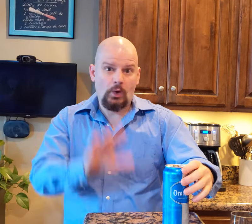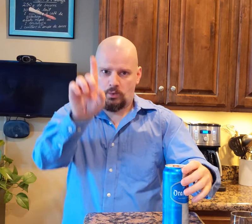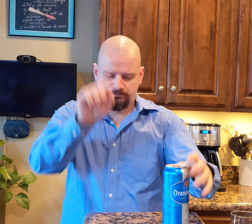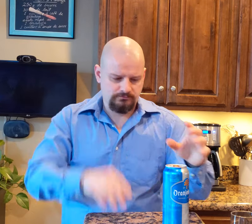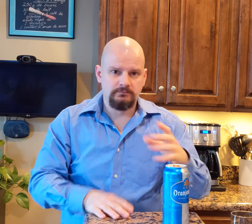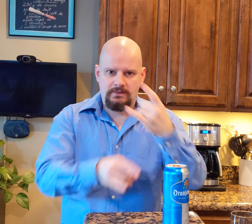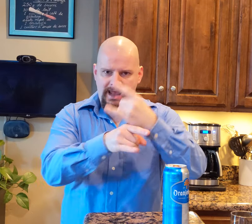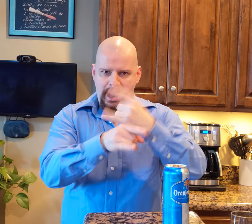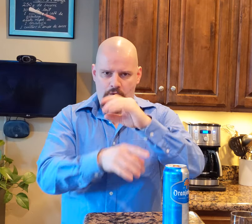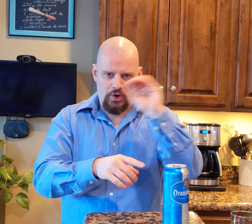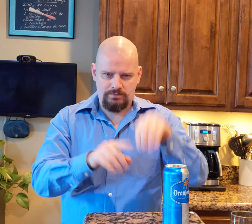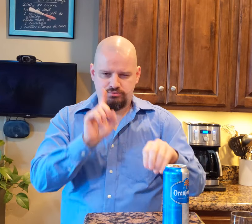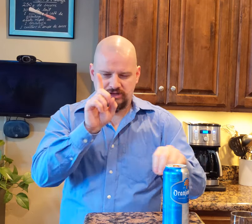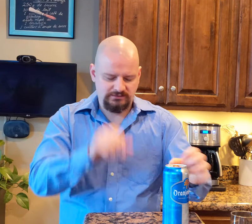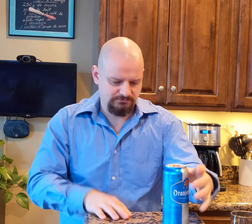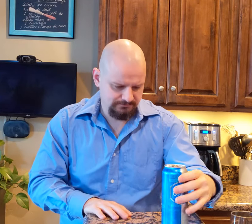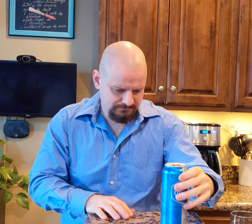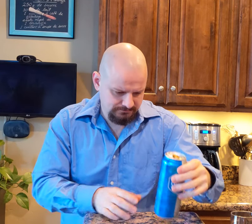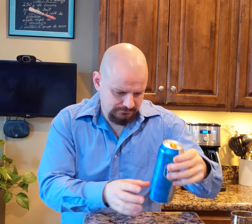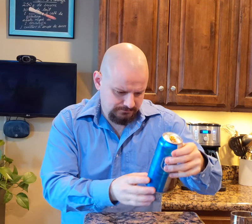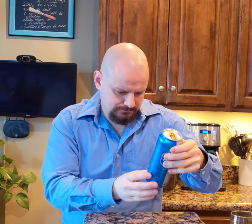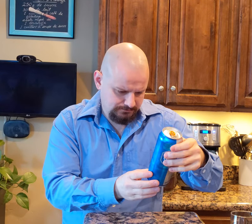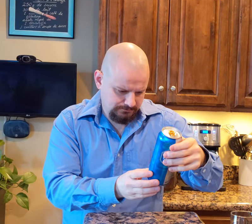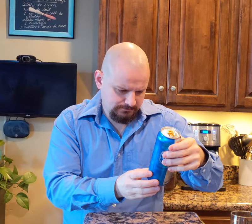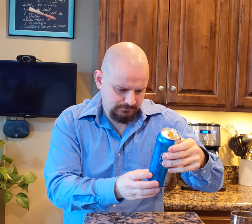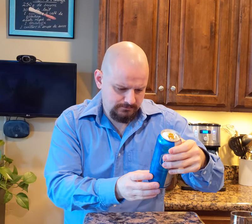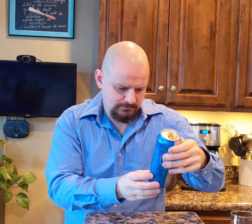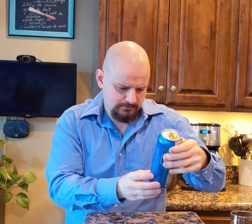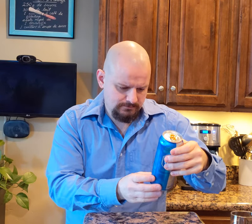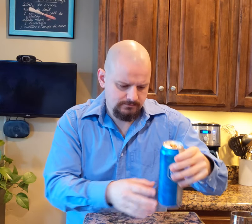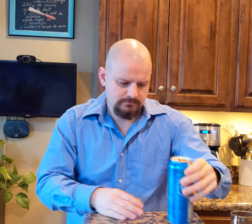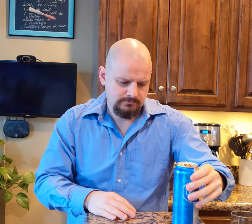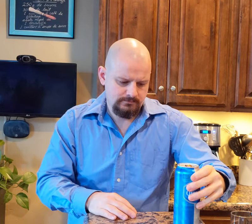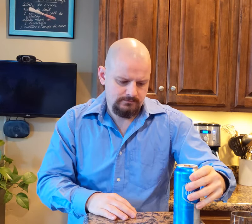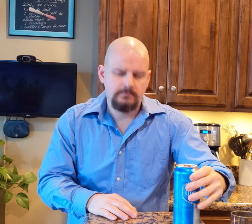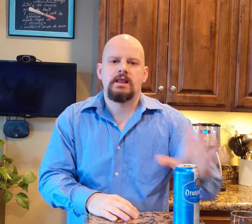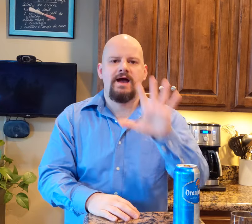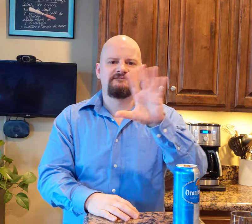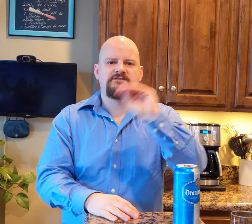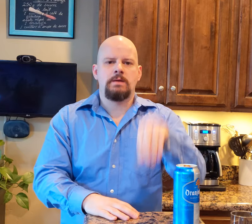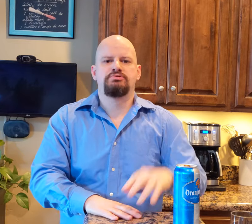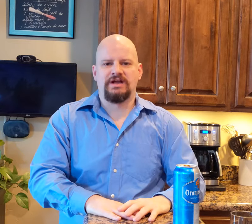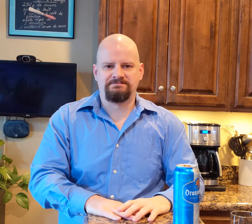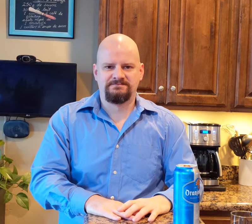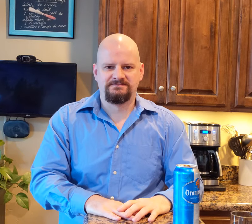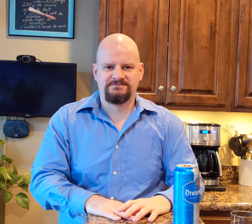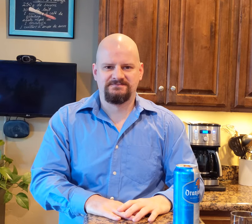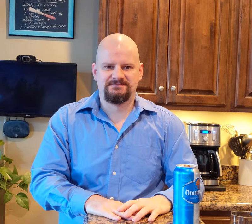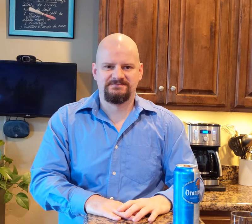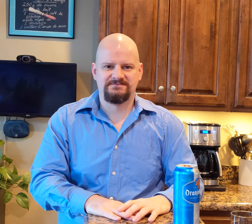Oh by the way, the alcoholic percentage is... five percent.